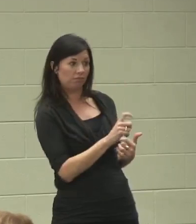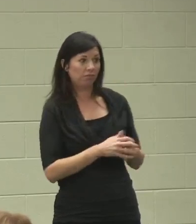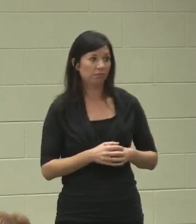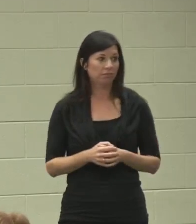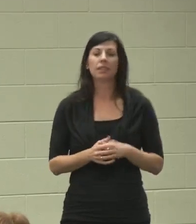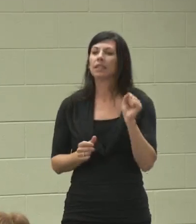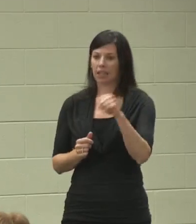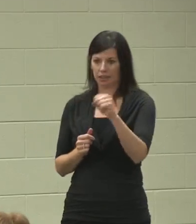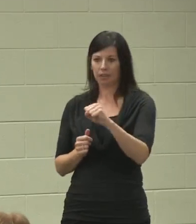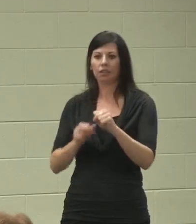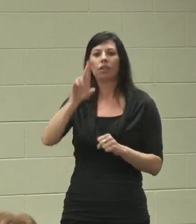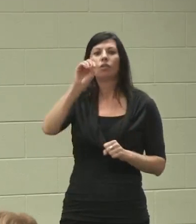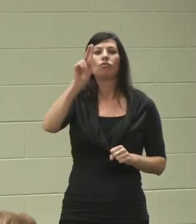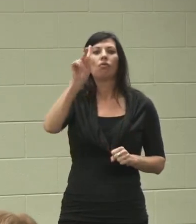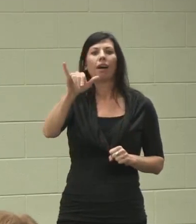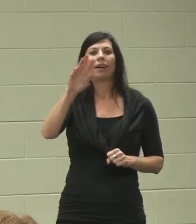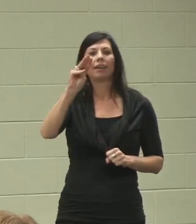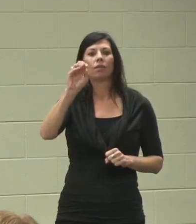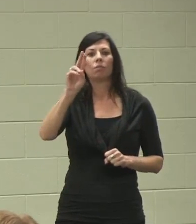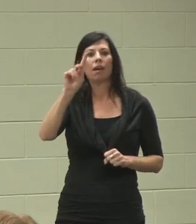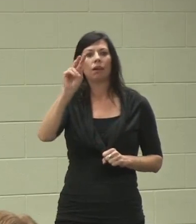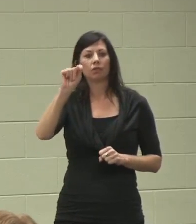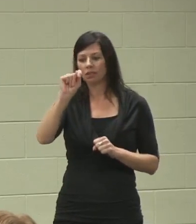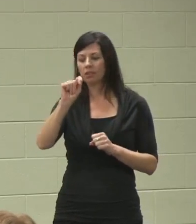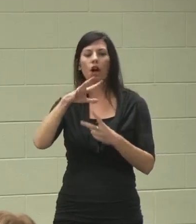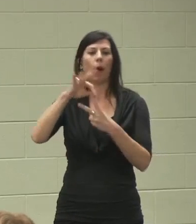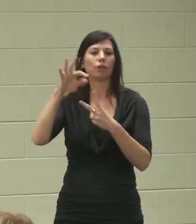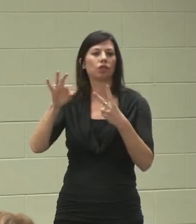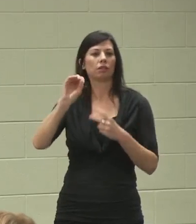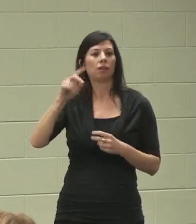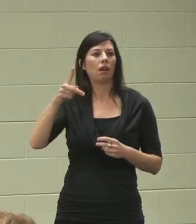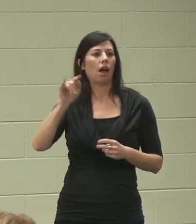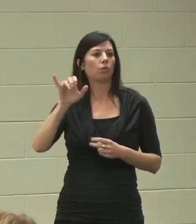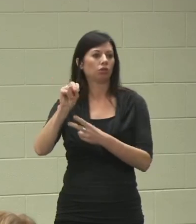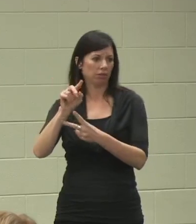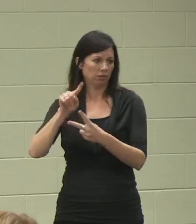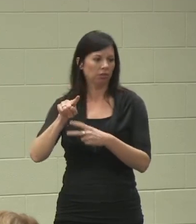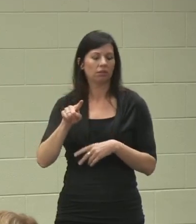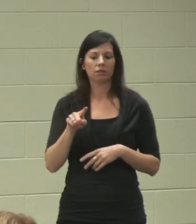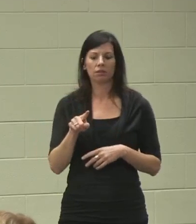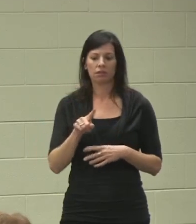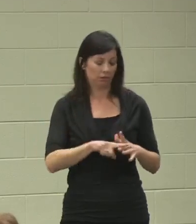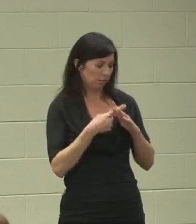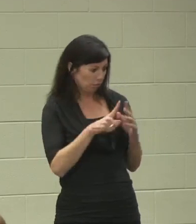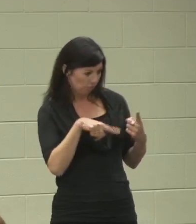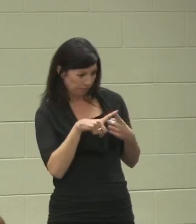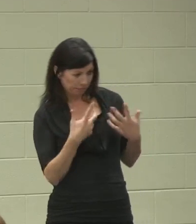"Yes, Rocky Mountain Options." OK. When did you start working with them?